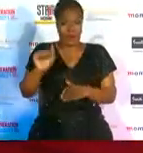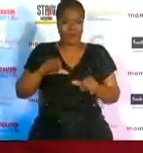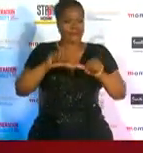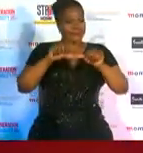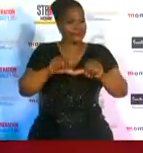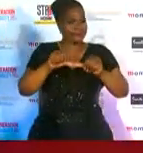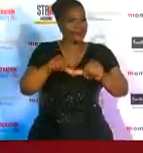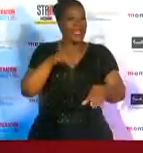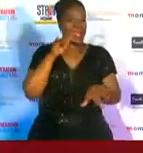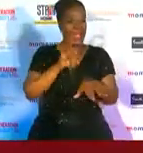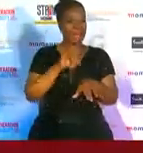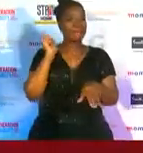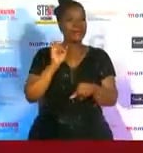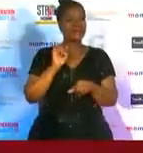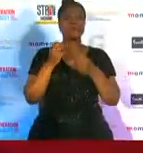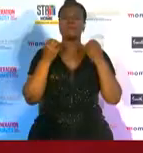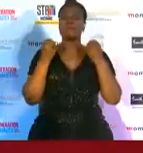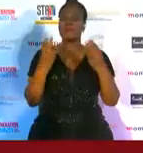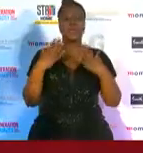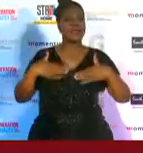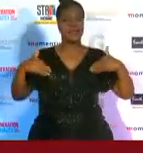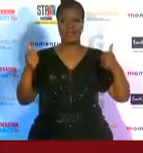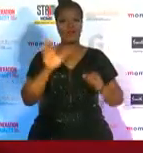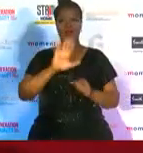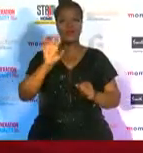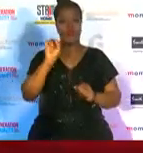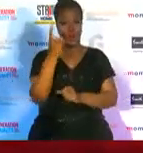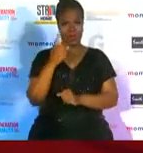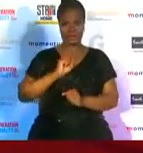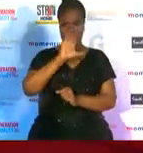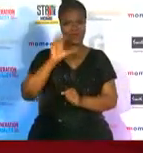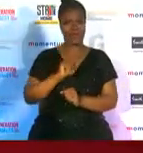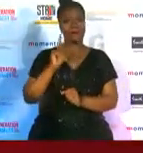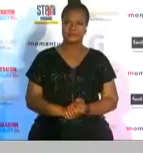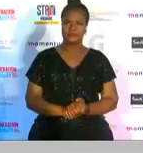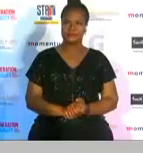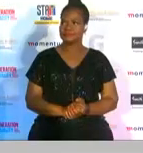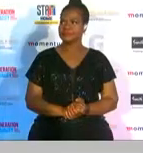so many lives of not only south africans but women across the world now it's